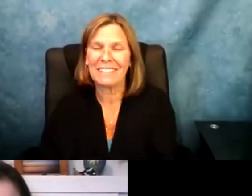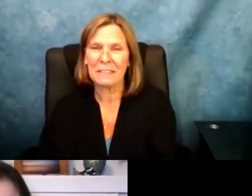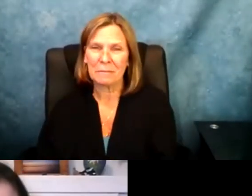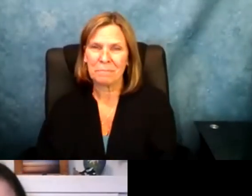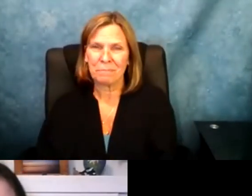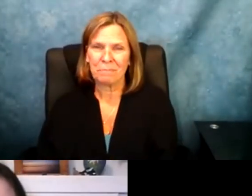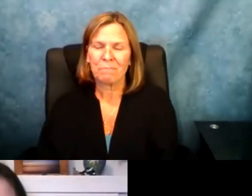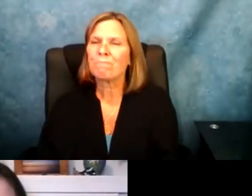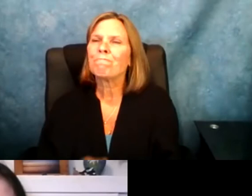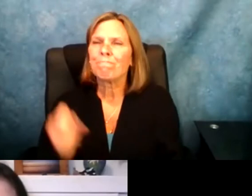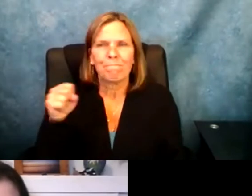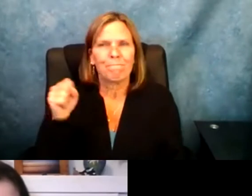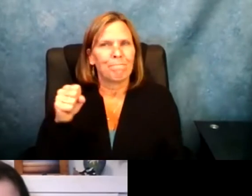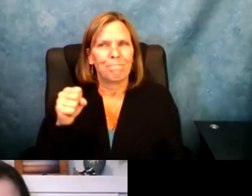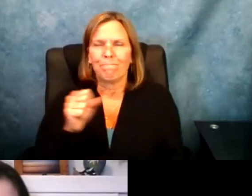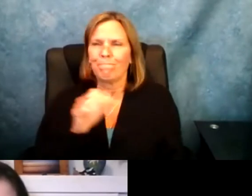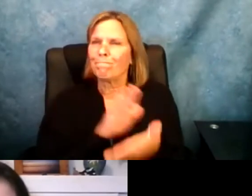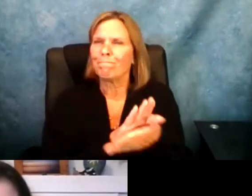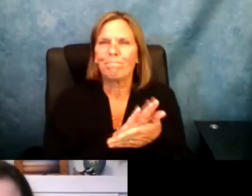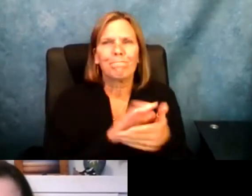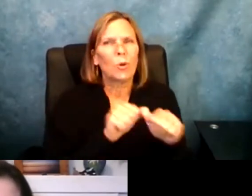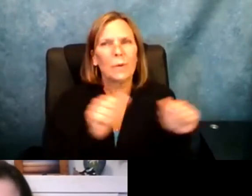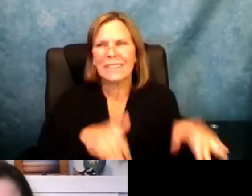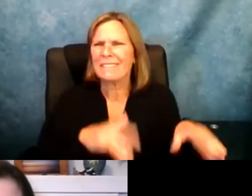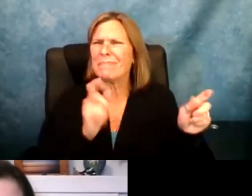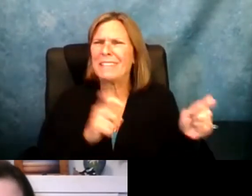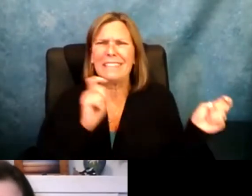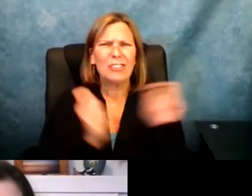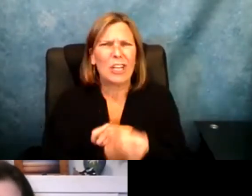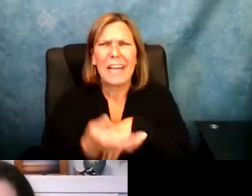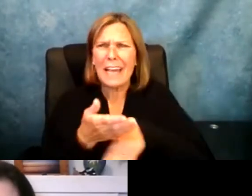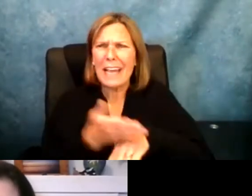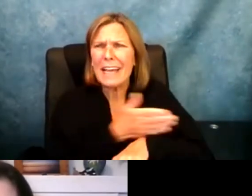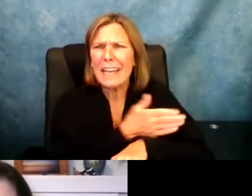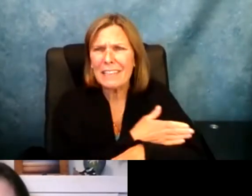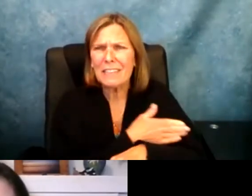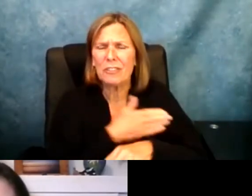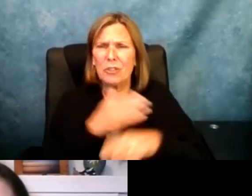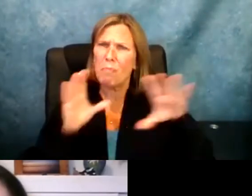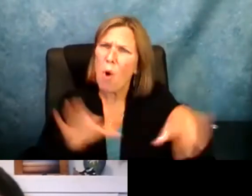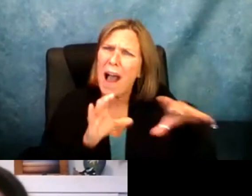really feel what you are all feeling. I understand it. I think there is -- we need a major change